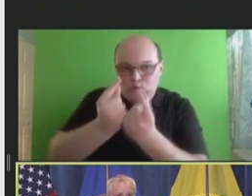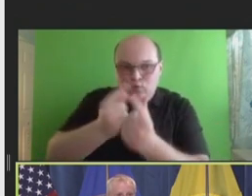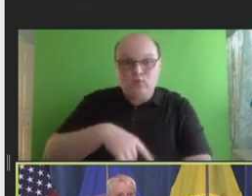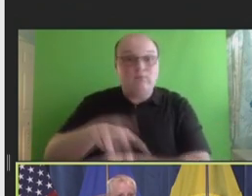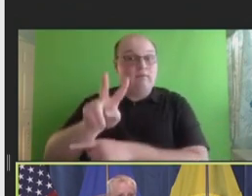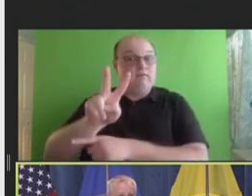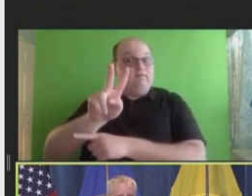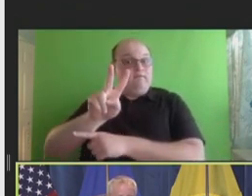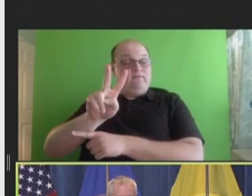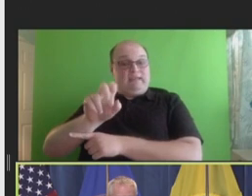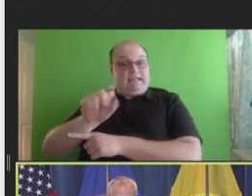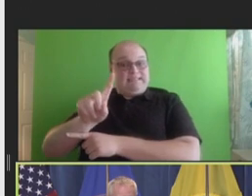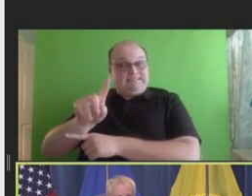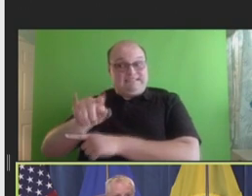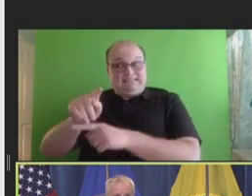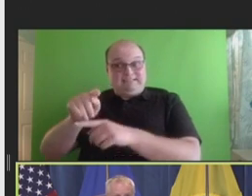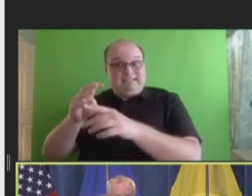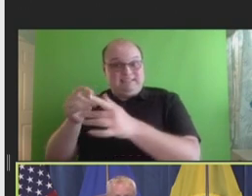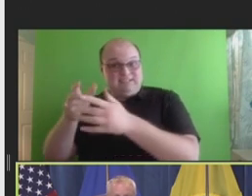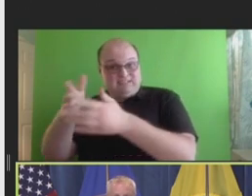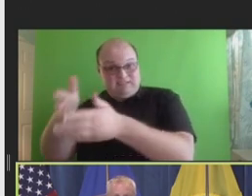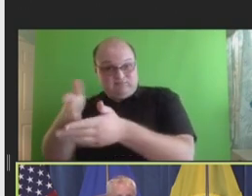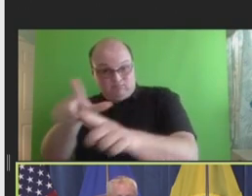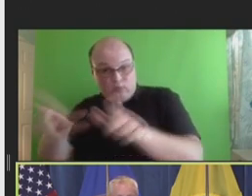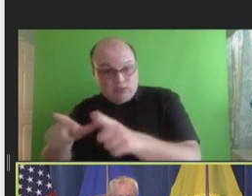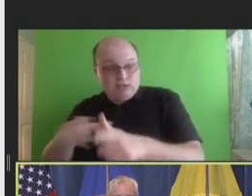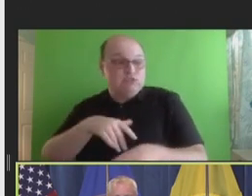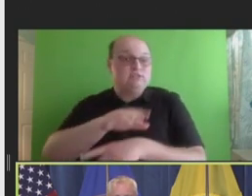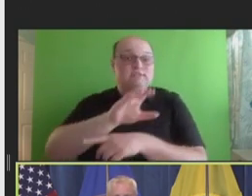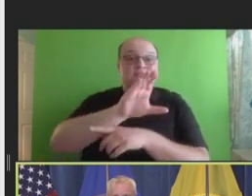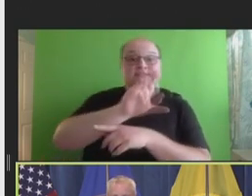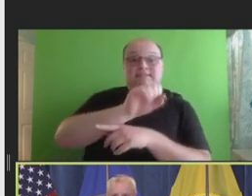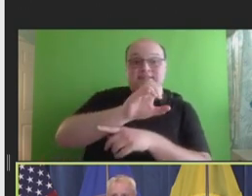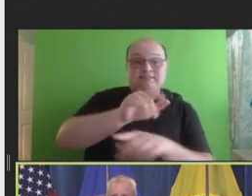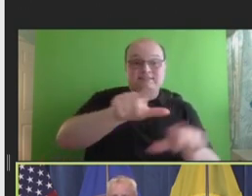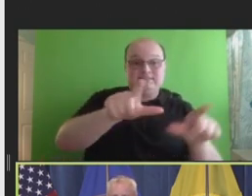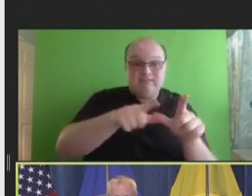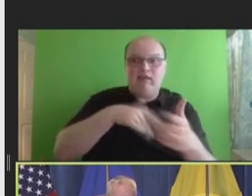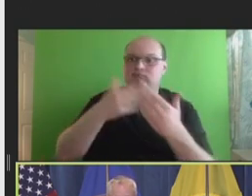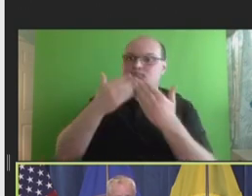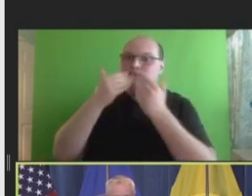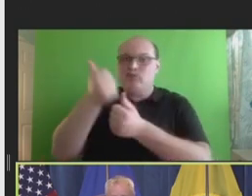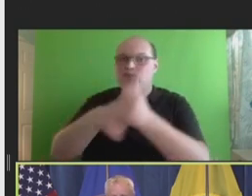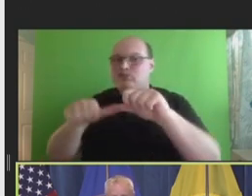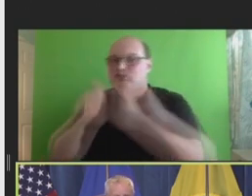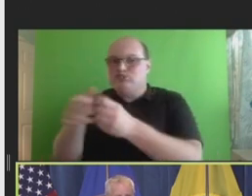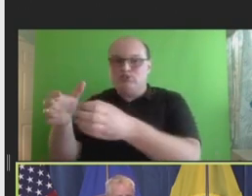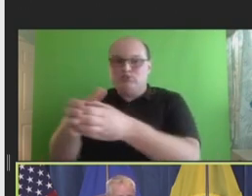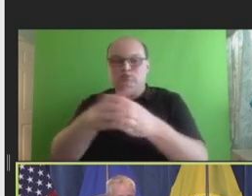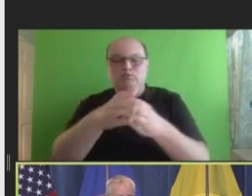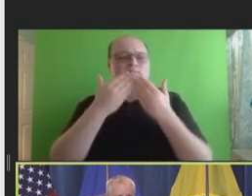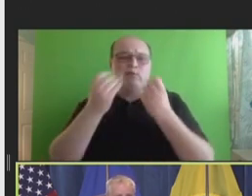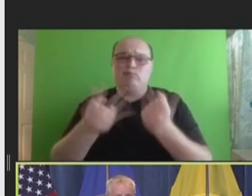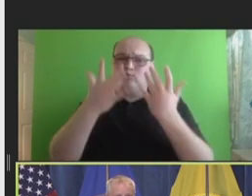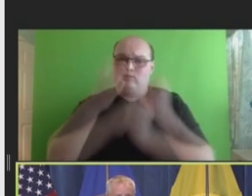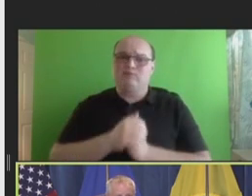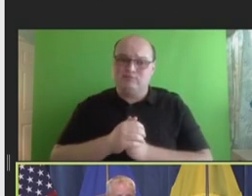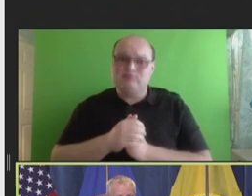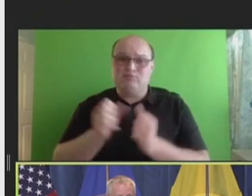sites, from the CISA sites. None of our efforts would've been complete without all of these contributors.